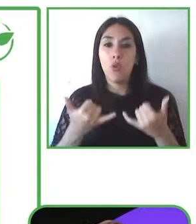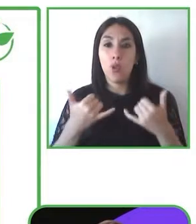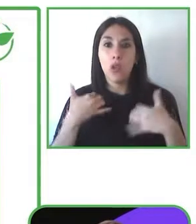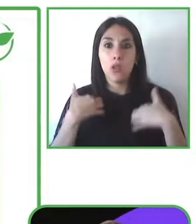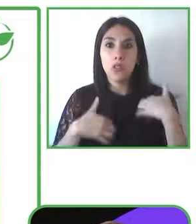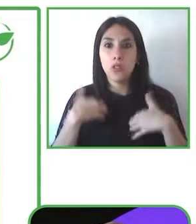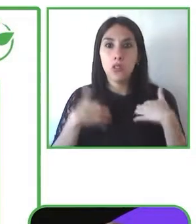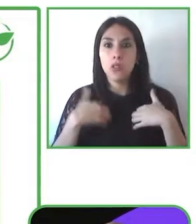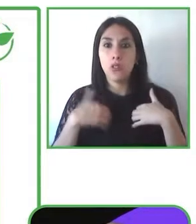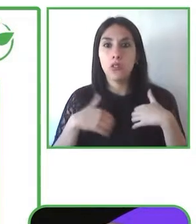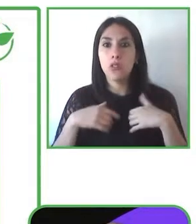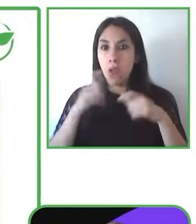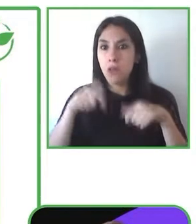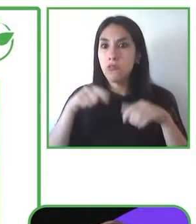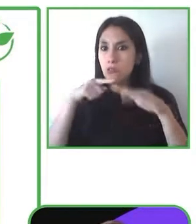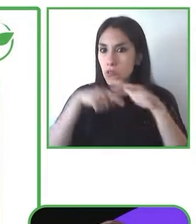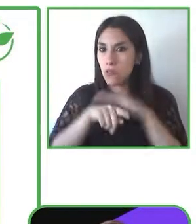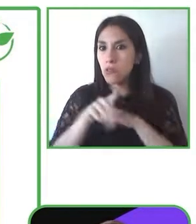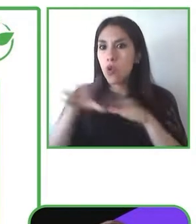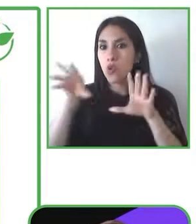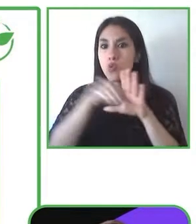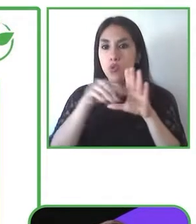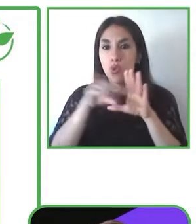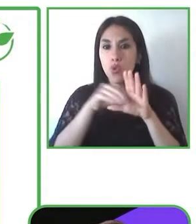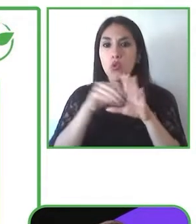this is showing you that there’s an evident gap in the interest and efforts